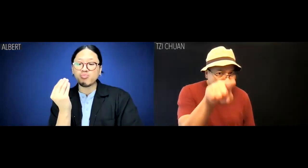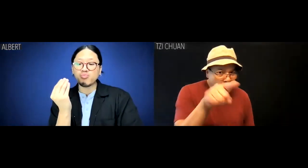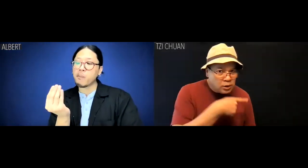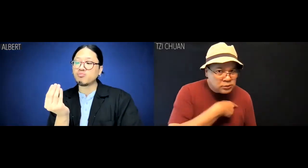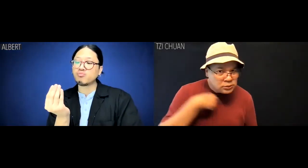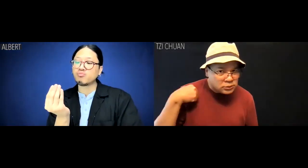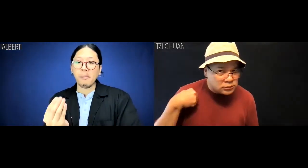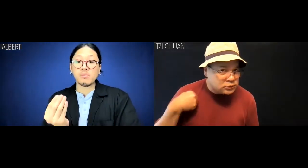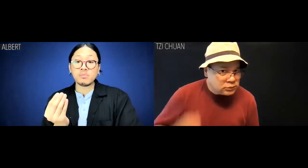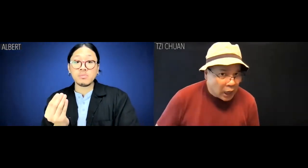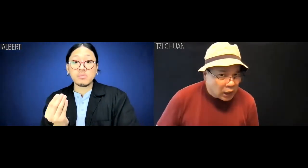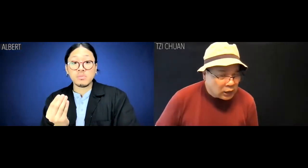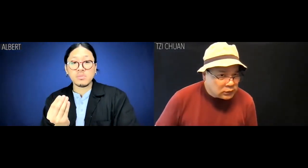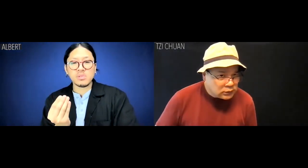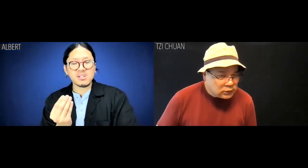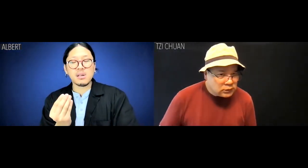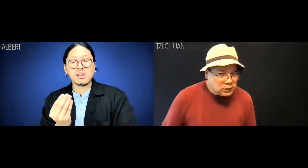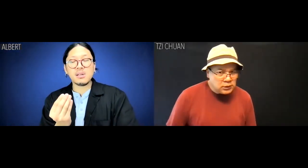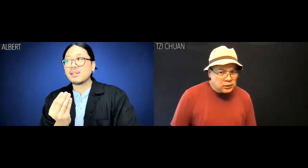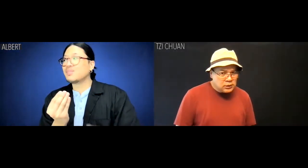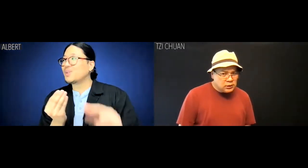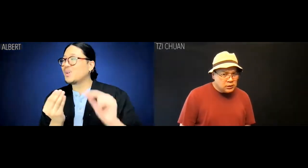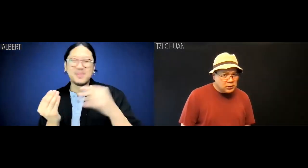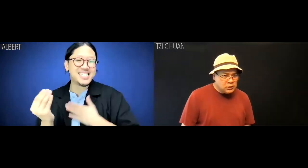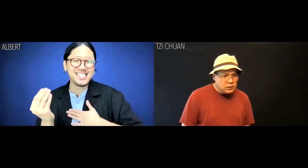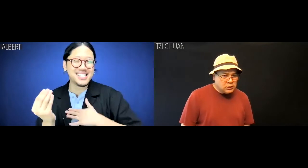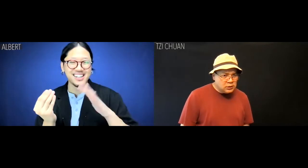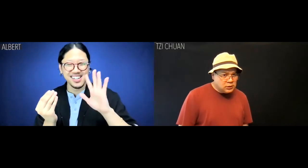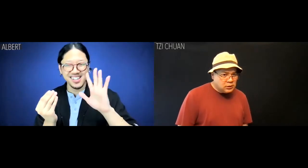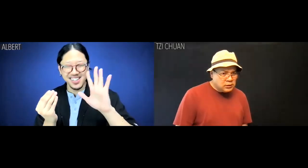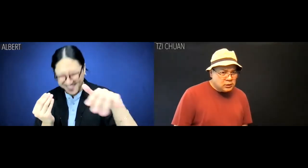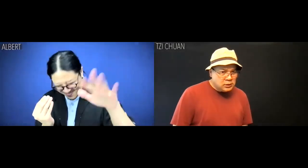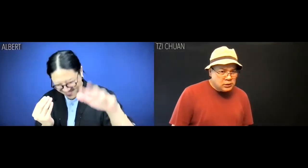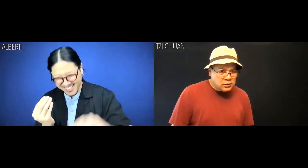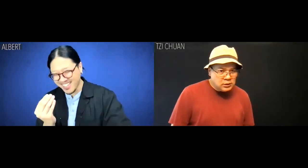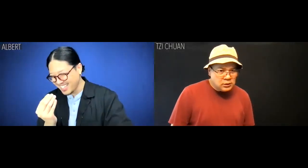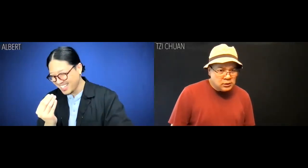Tzi Chuan: You Chinese? Albert: No, please, please, no.